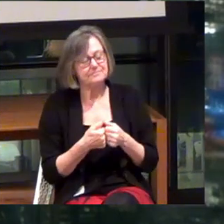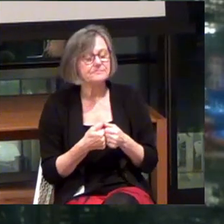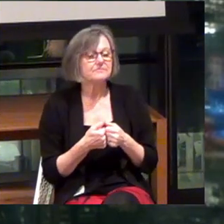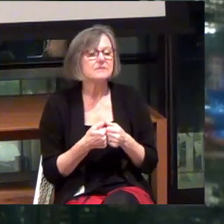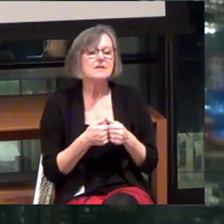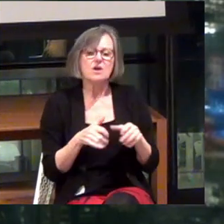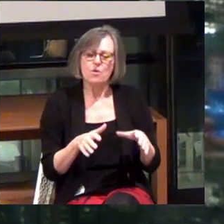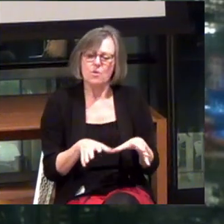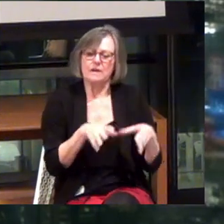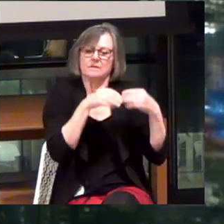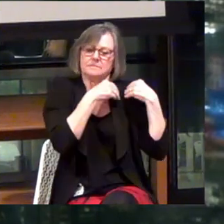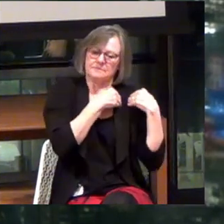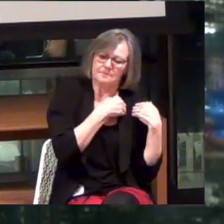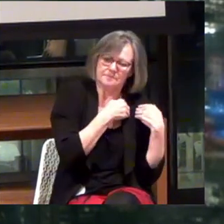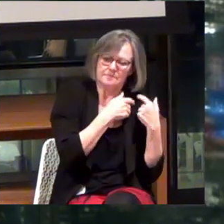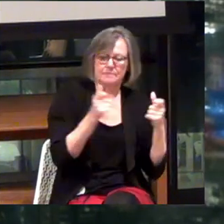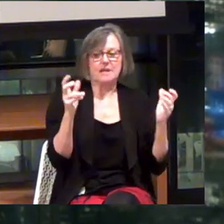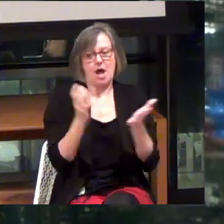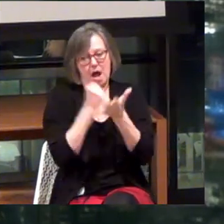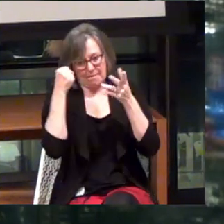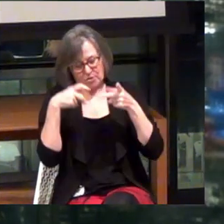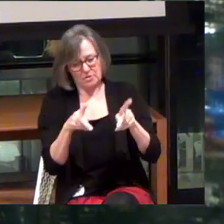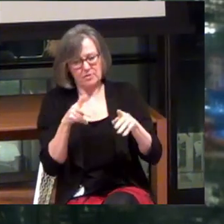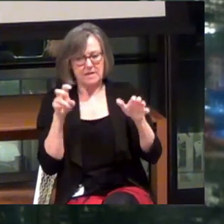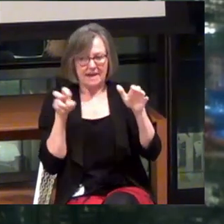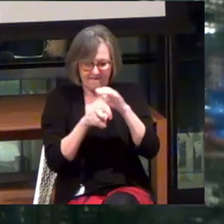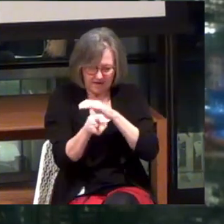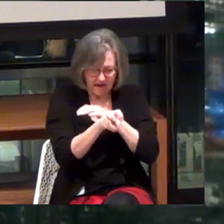We took on this big opportunity. Navigation.